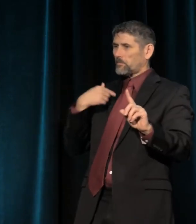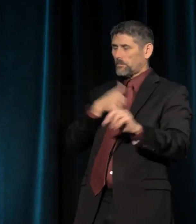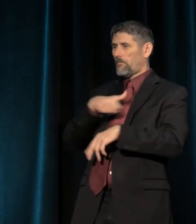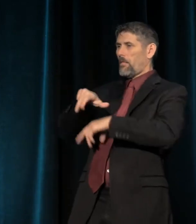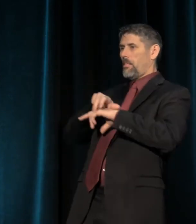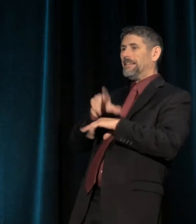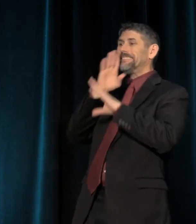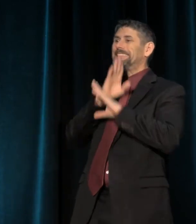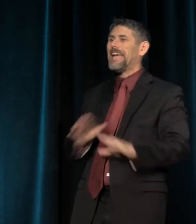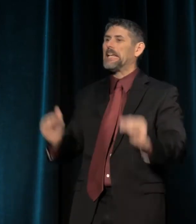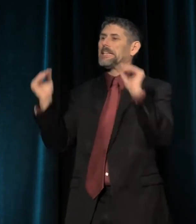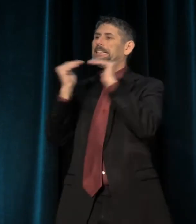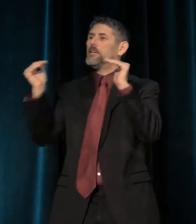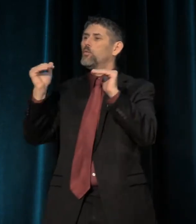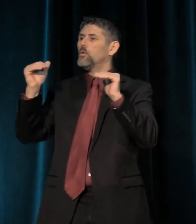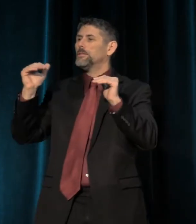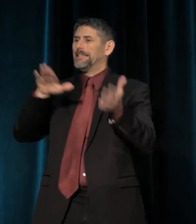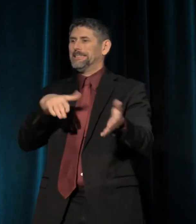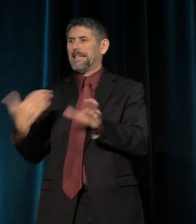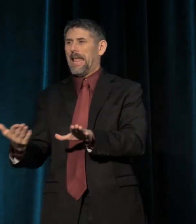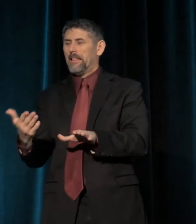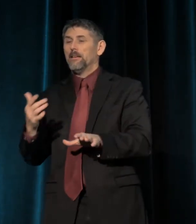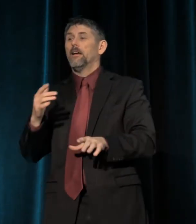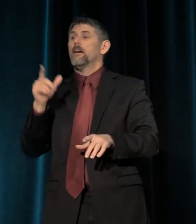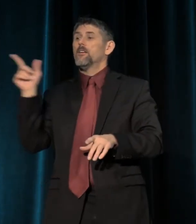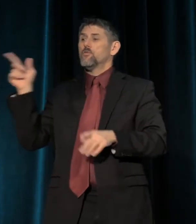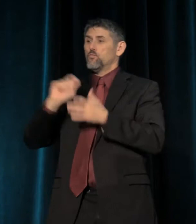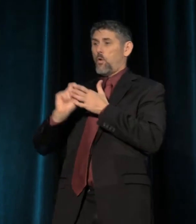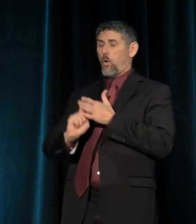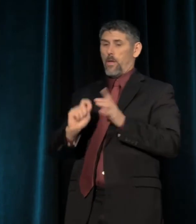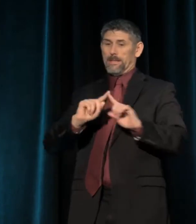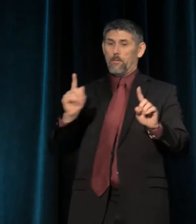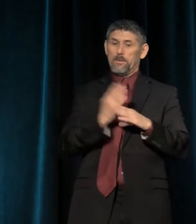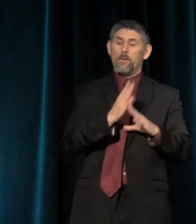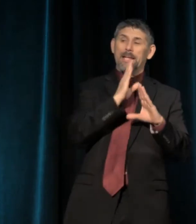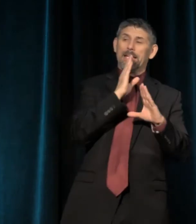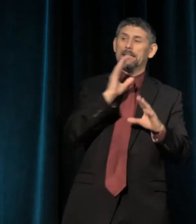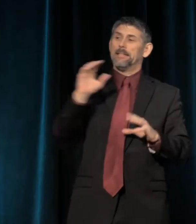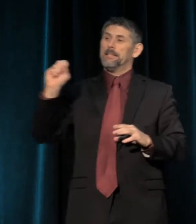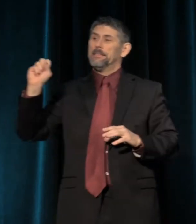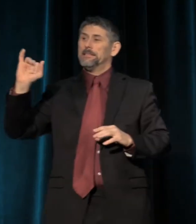And Rebecca writes about the difference between silence and quiet.